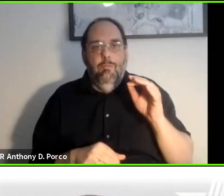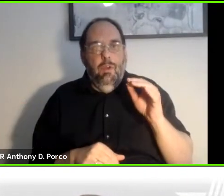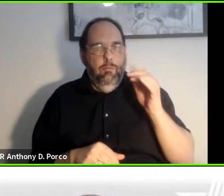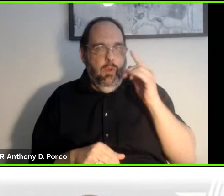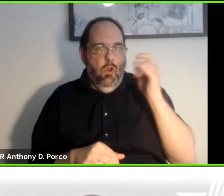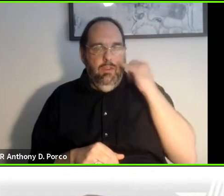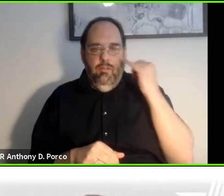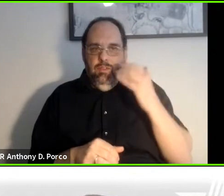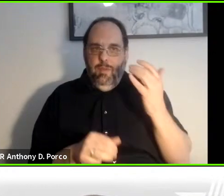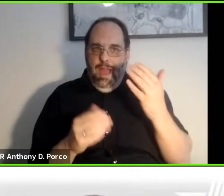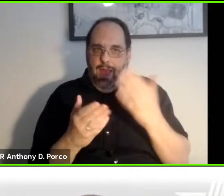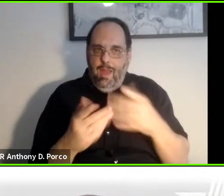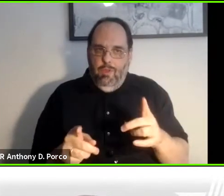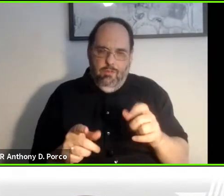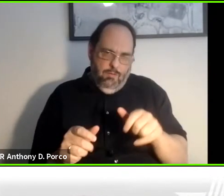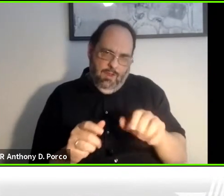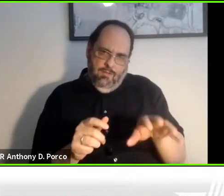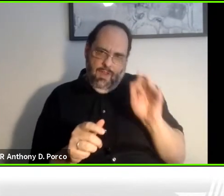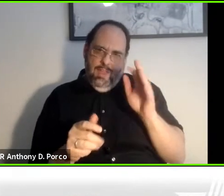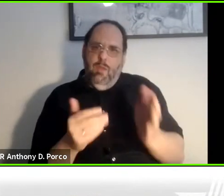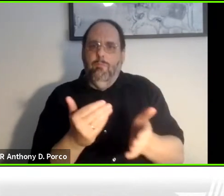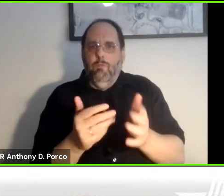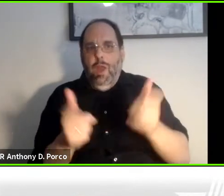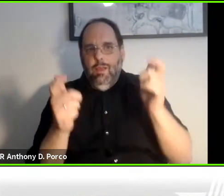would be able to locate them rather quickly. >> Ted Guild: So